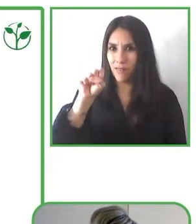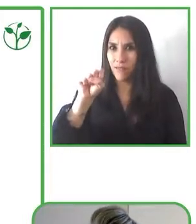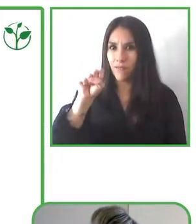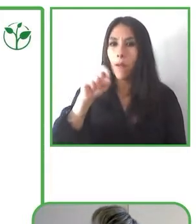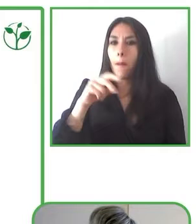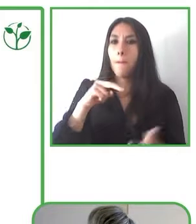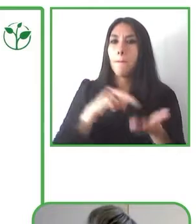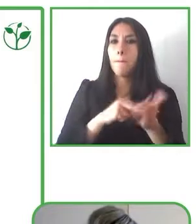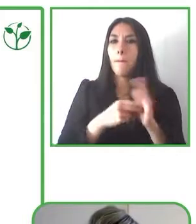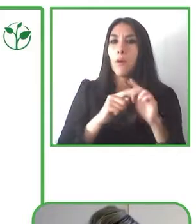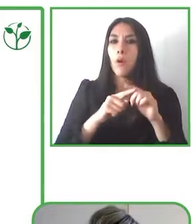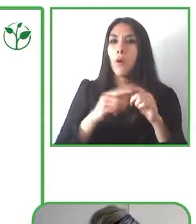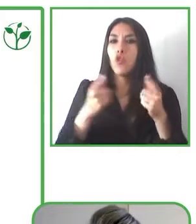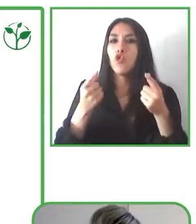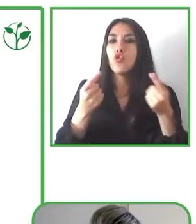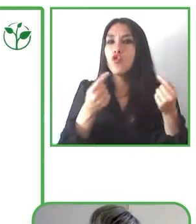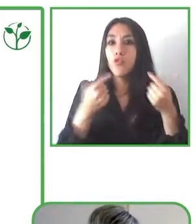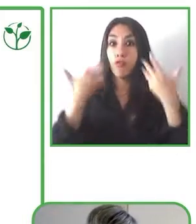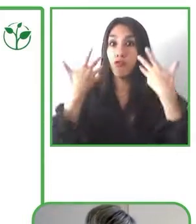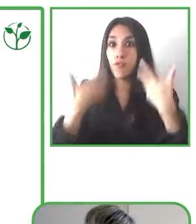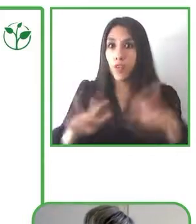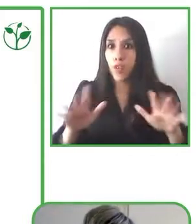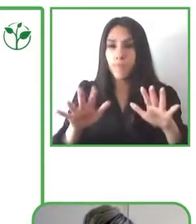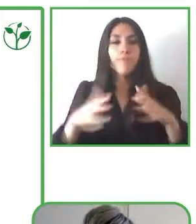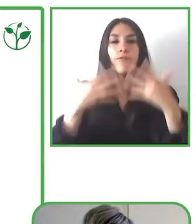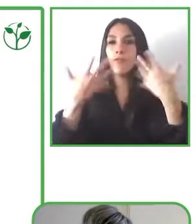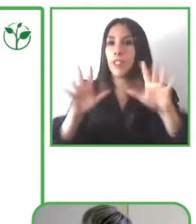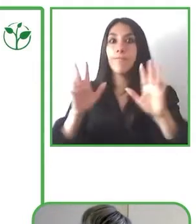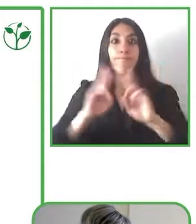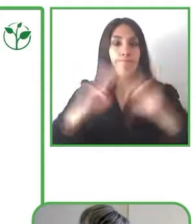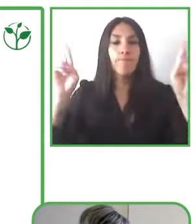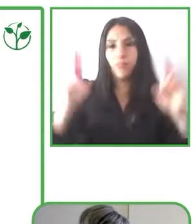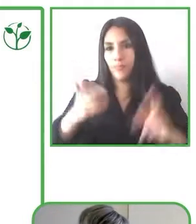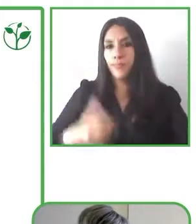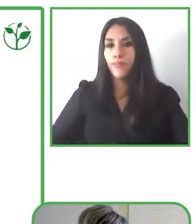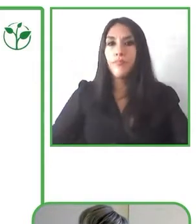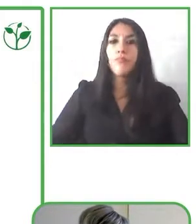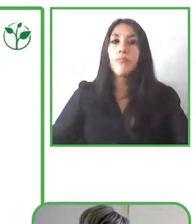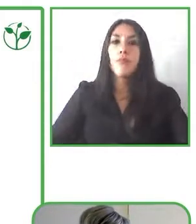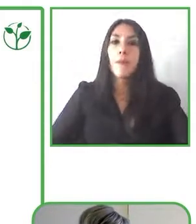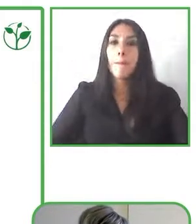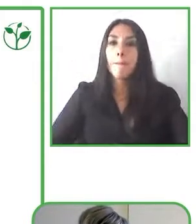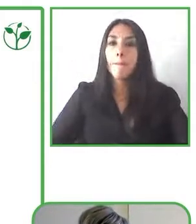different bug fixes to the app. Our vision of the future.